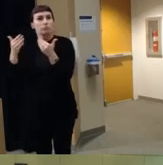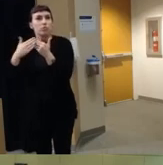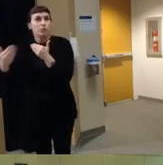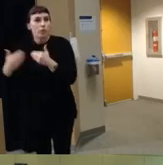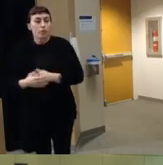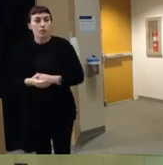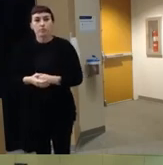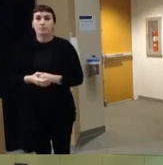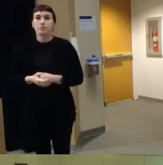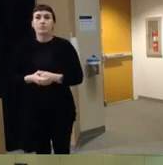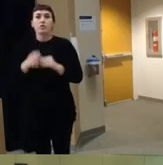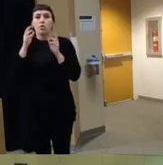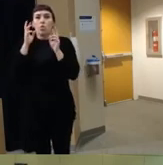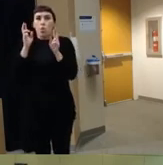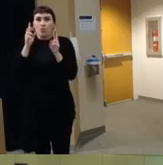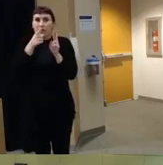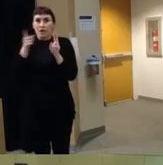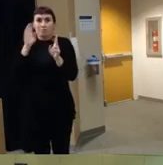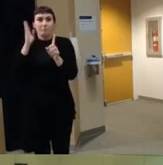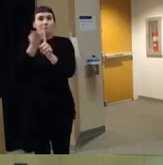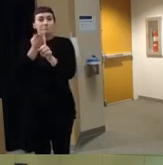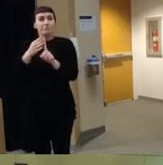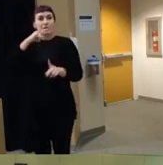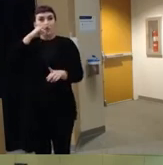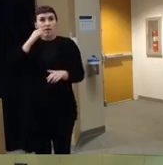um hopefully I've made the case to you that pediatric IR injuries are a problem in this